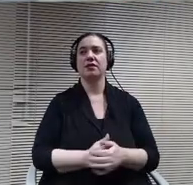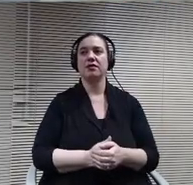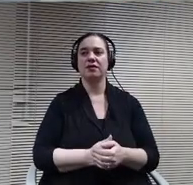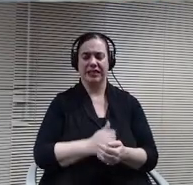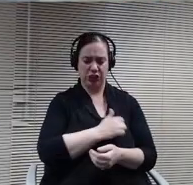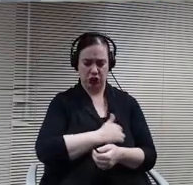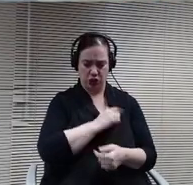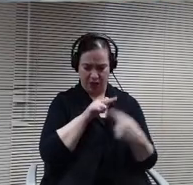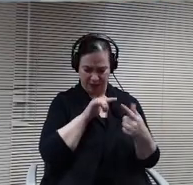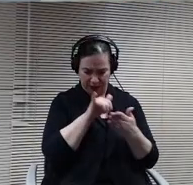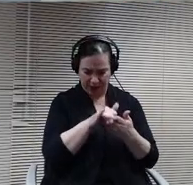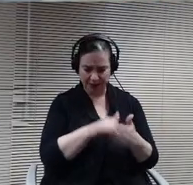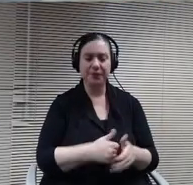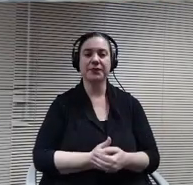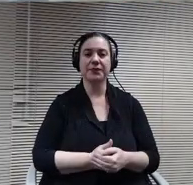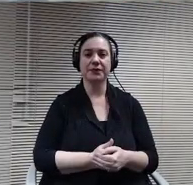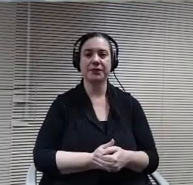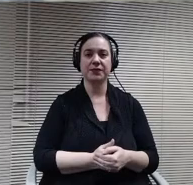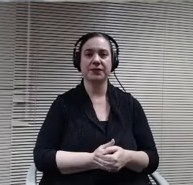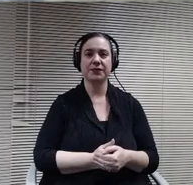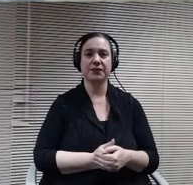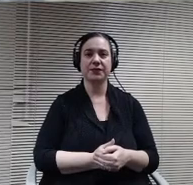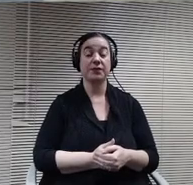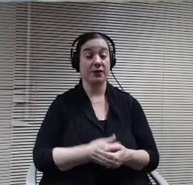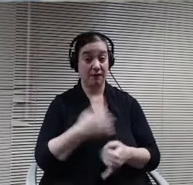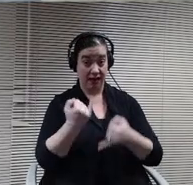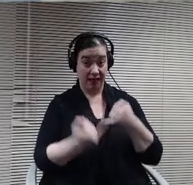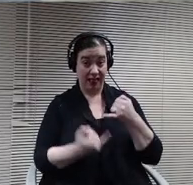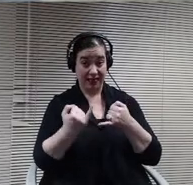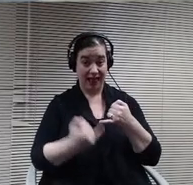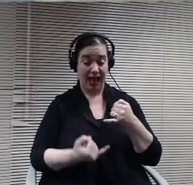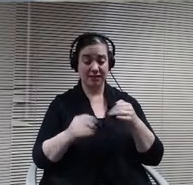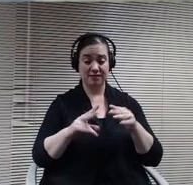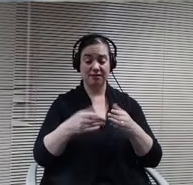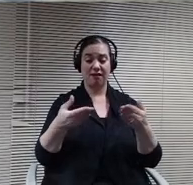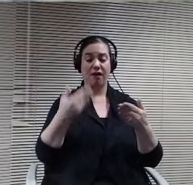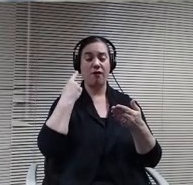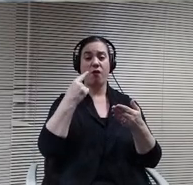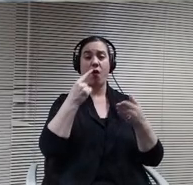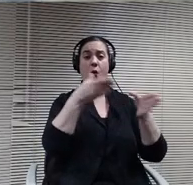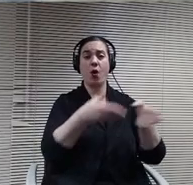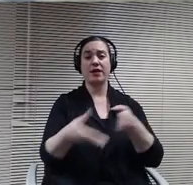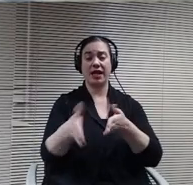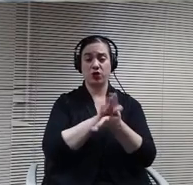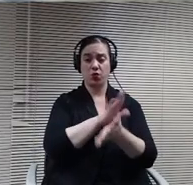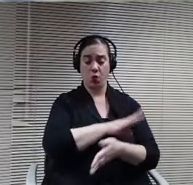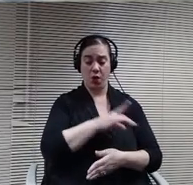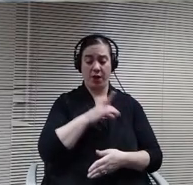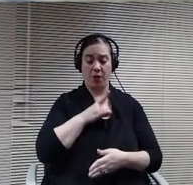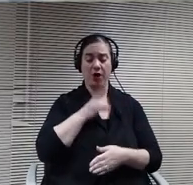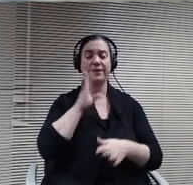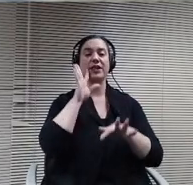The last item in the organization of School Board is the determination of committee assignments. Each year the at